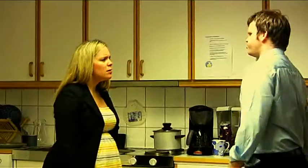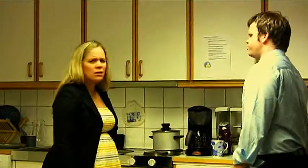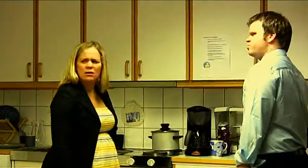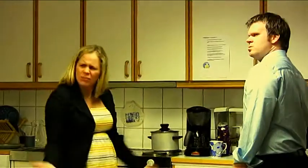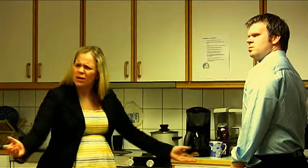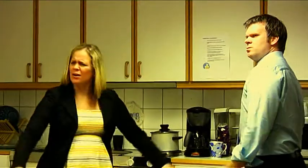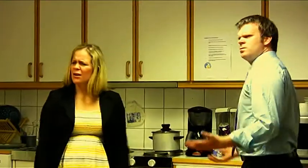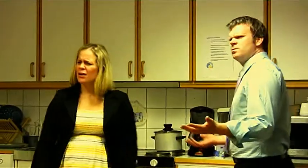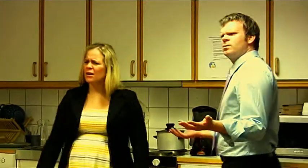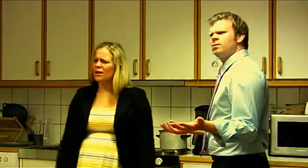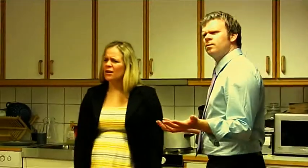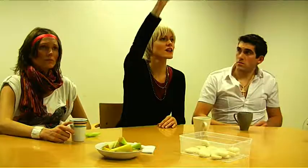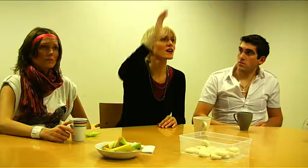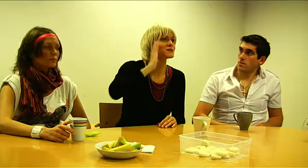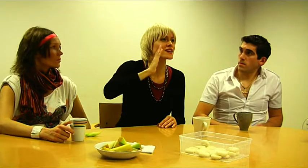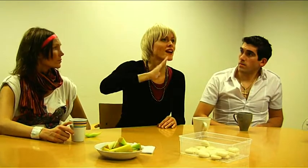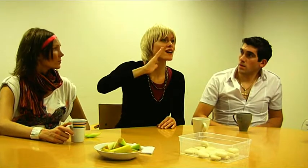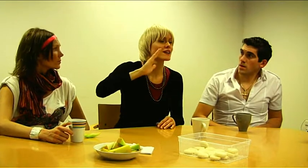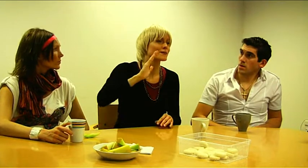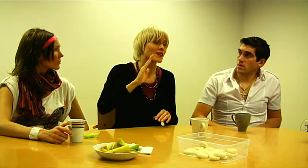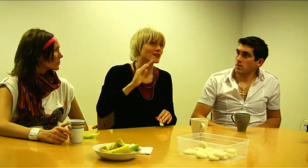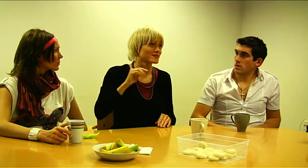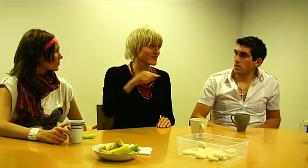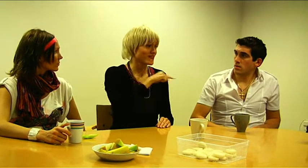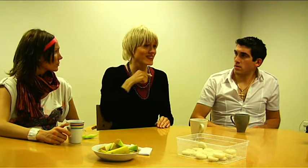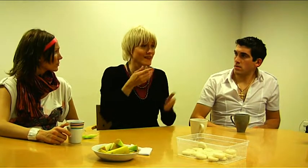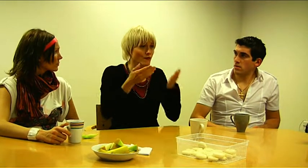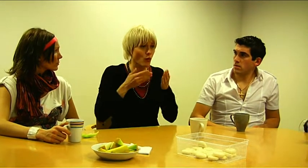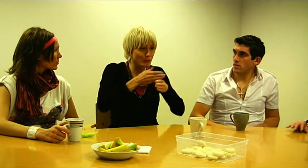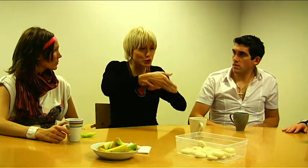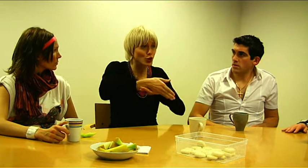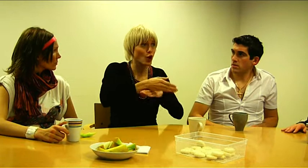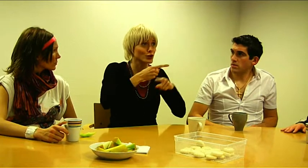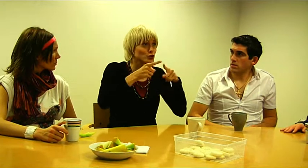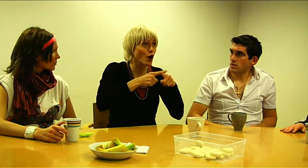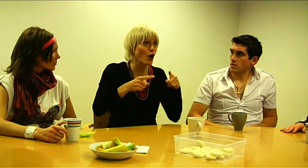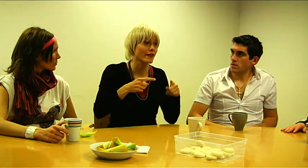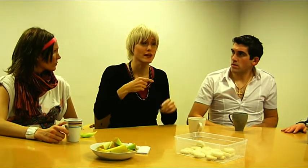What do you want? Excuse me. We are having visitors soon.